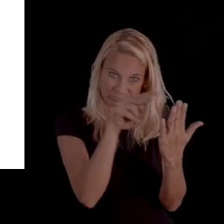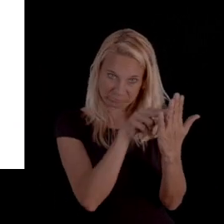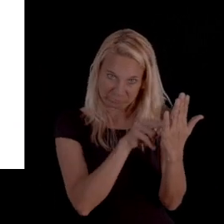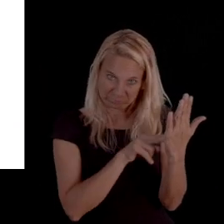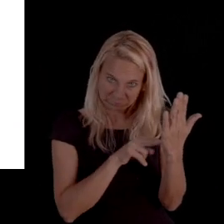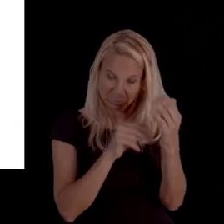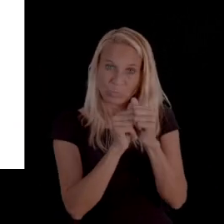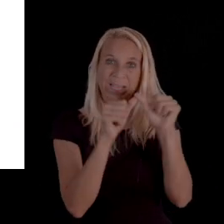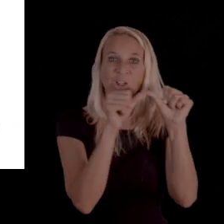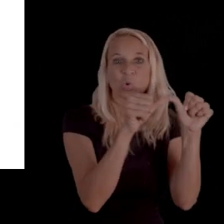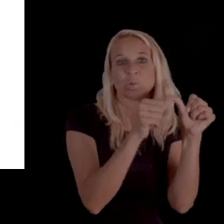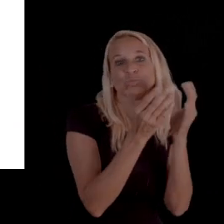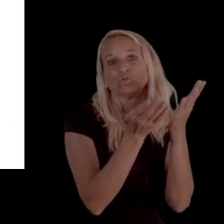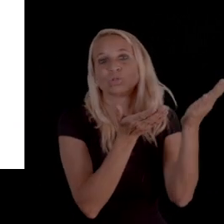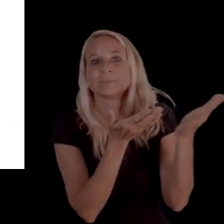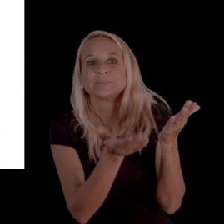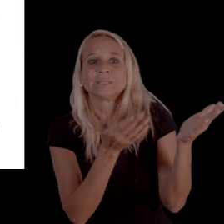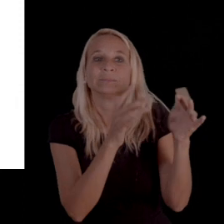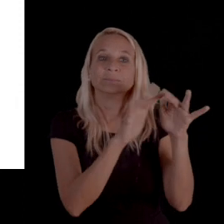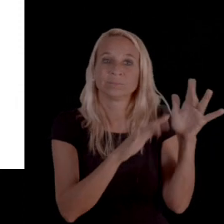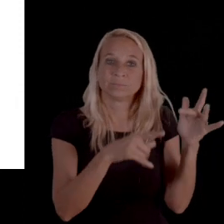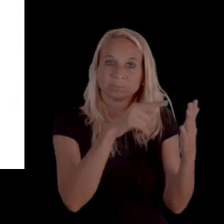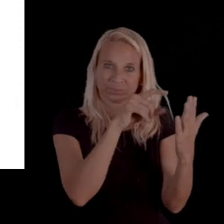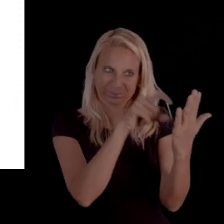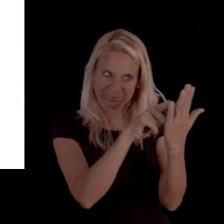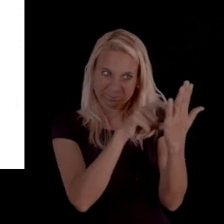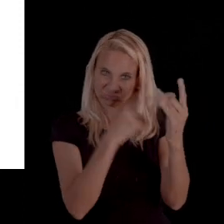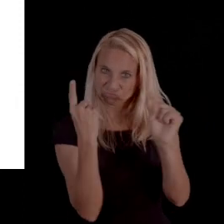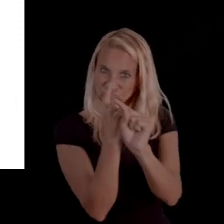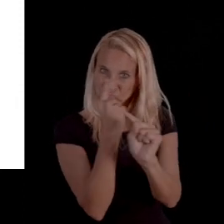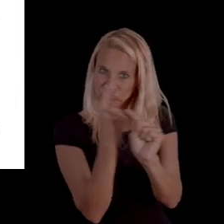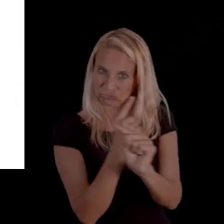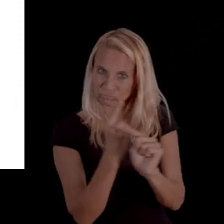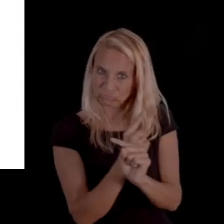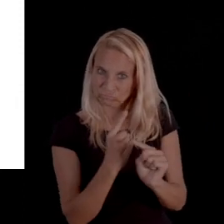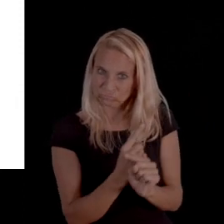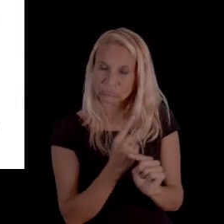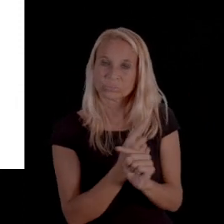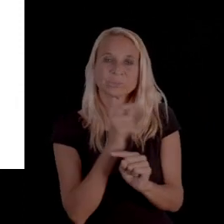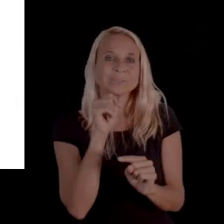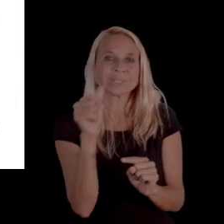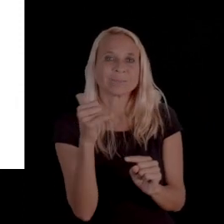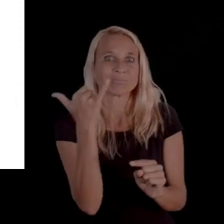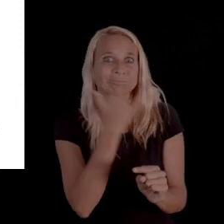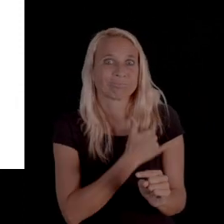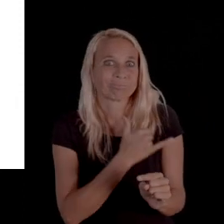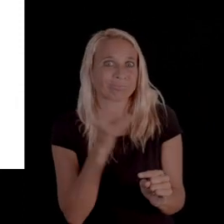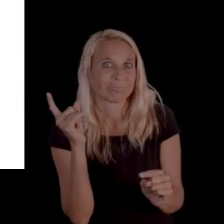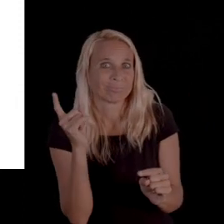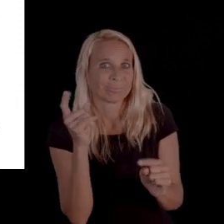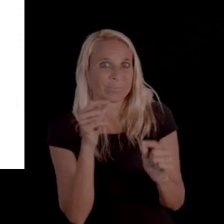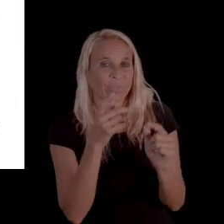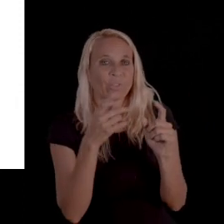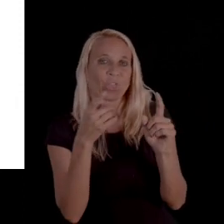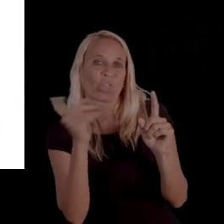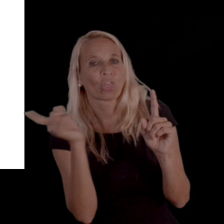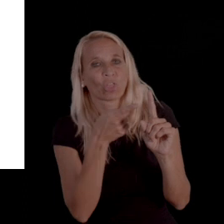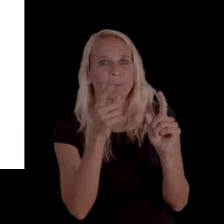within the continuation of services aspect of things, so within this section is actually accurate